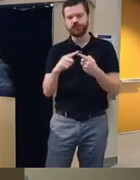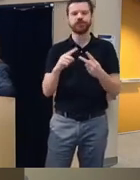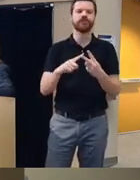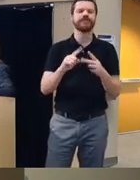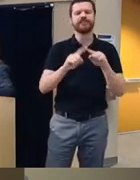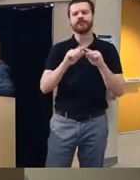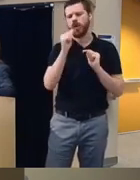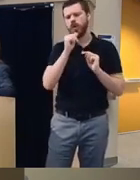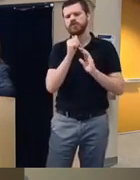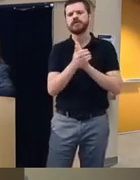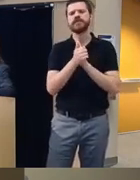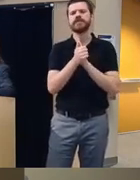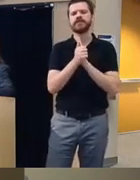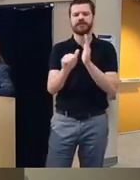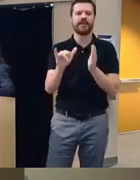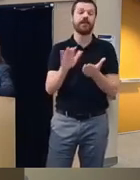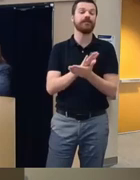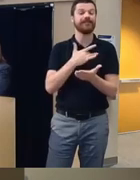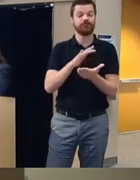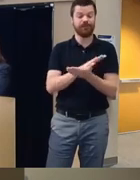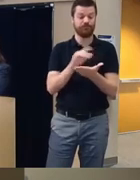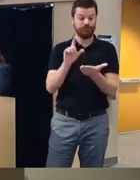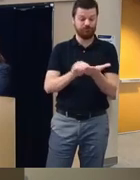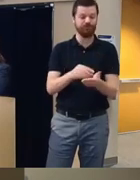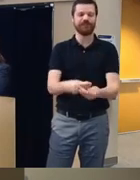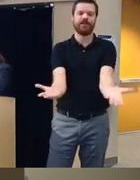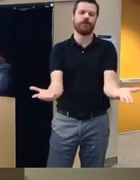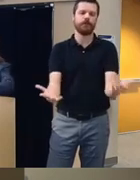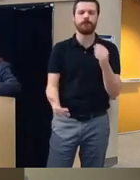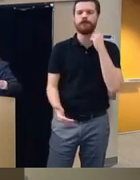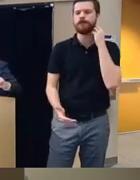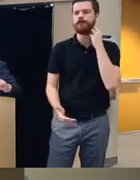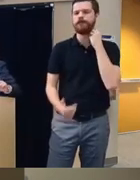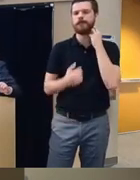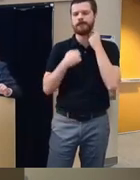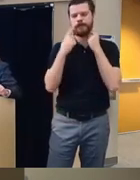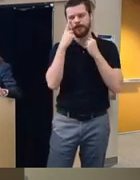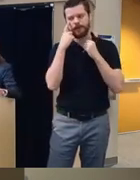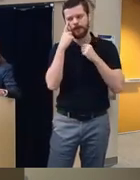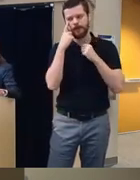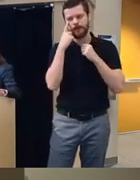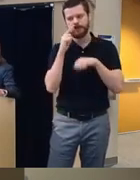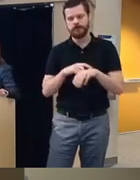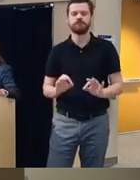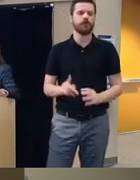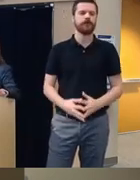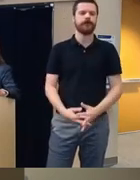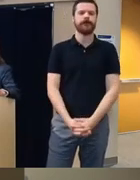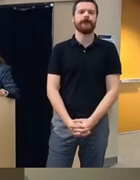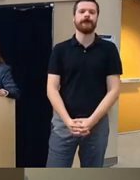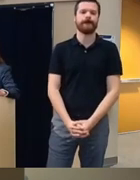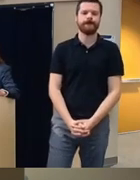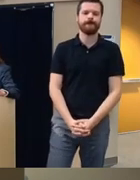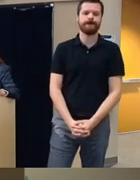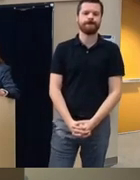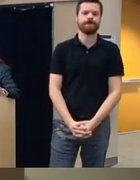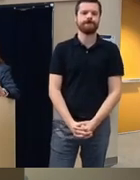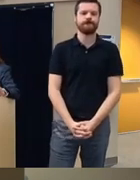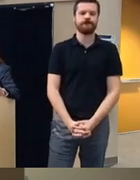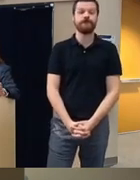skills that are giving on a on a handout just keeping my eye on the time okay uh so with the